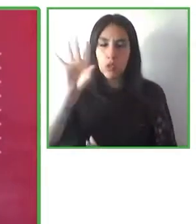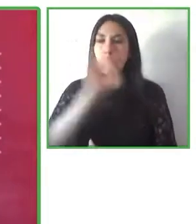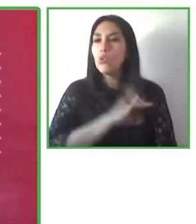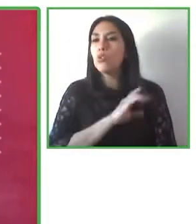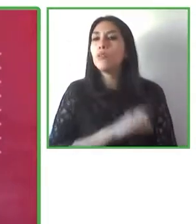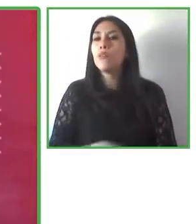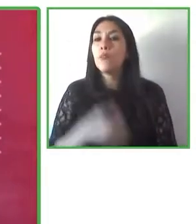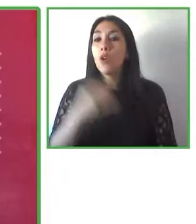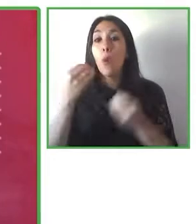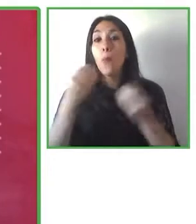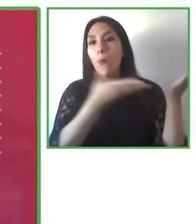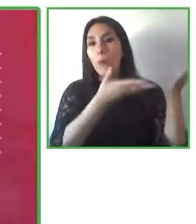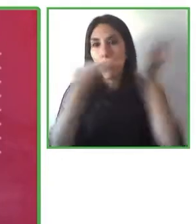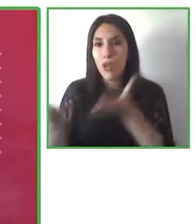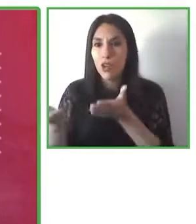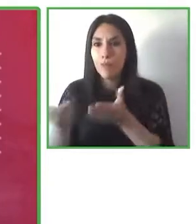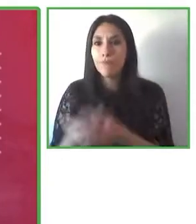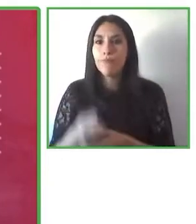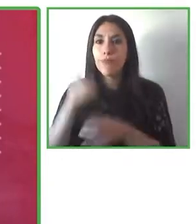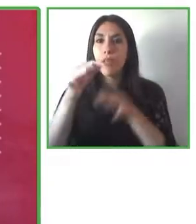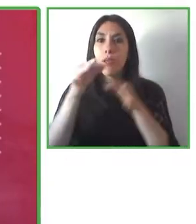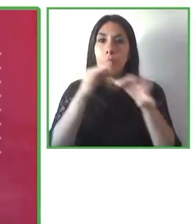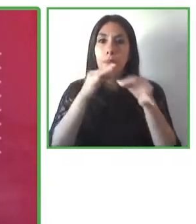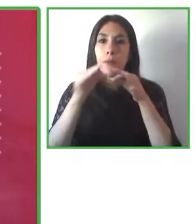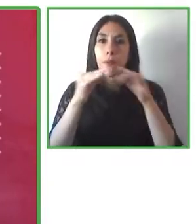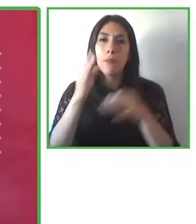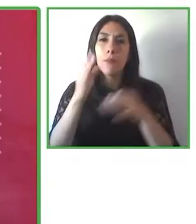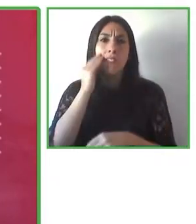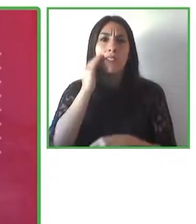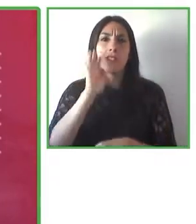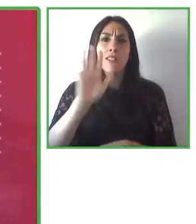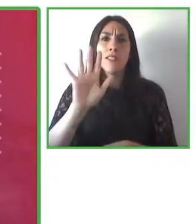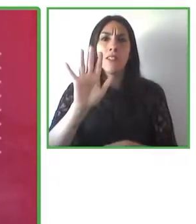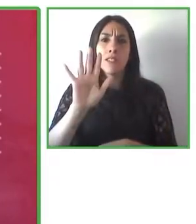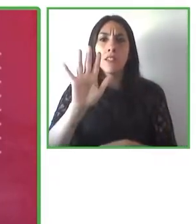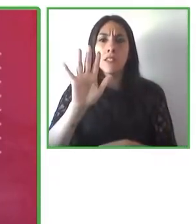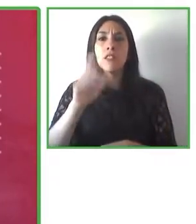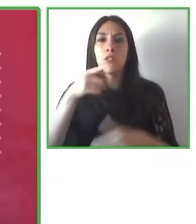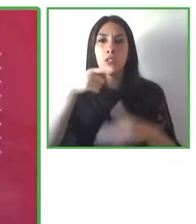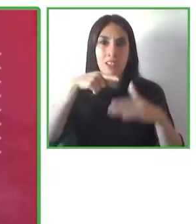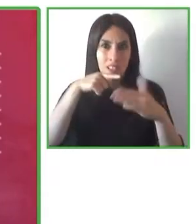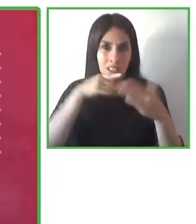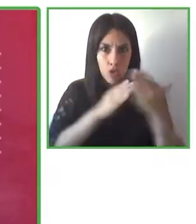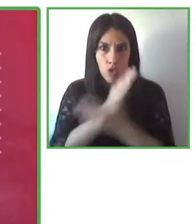yours, please share your experience from the State and the accessibility to public offices.